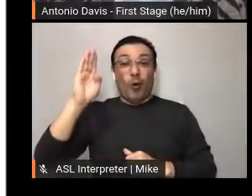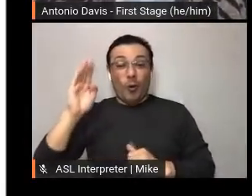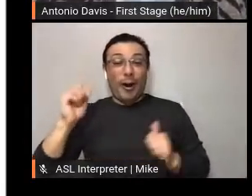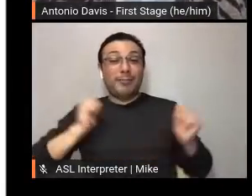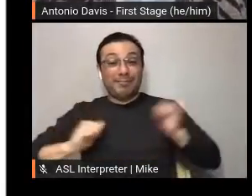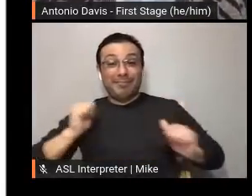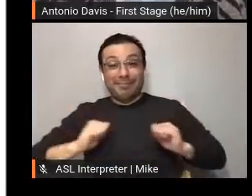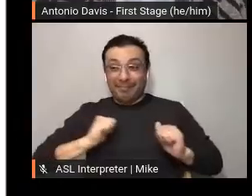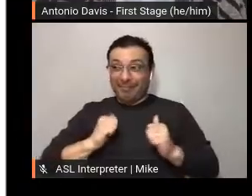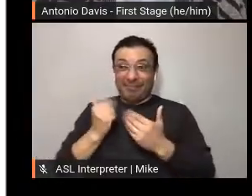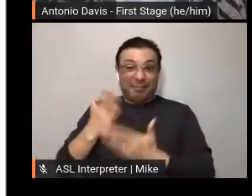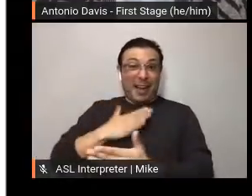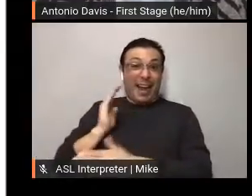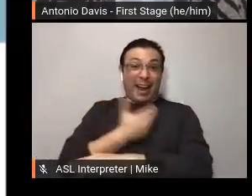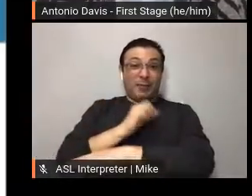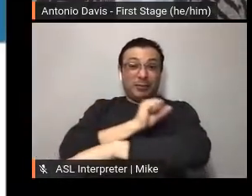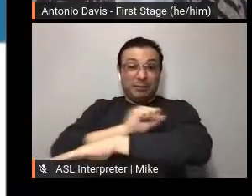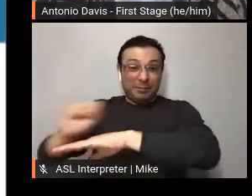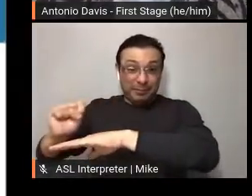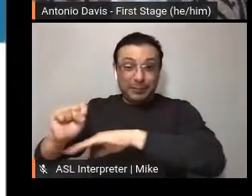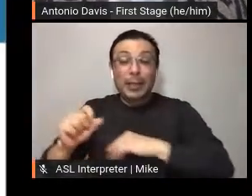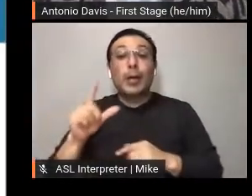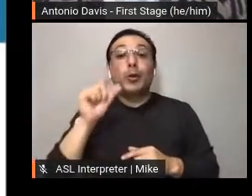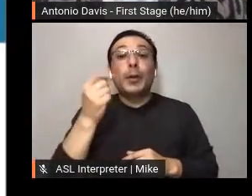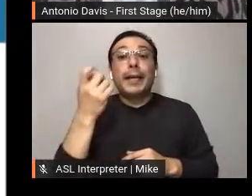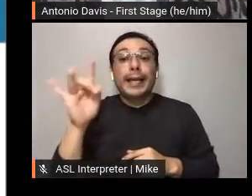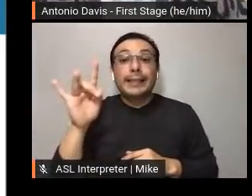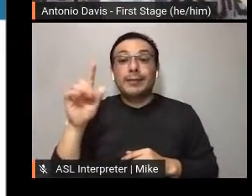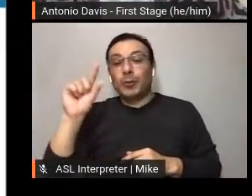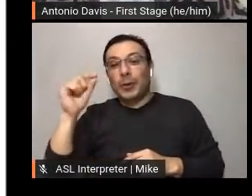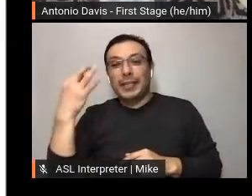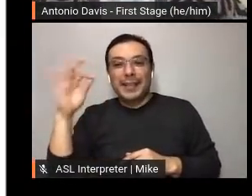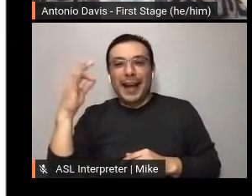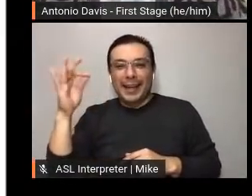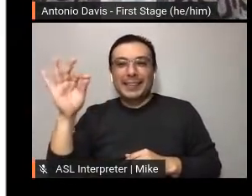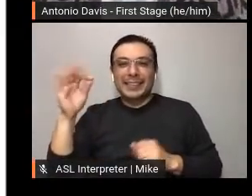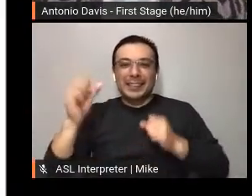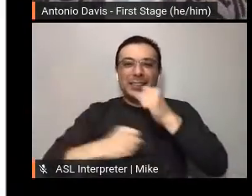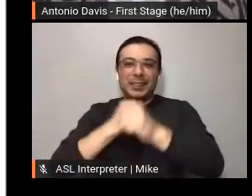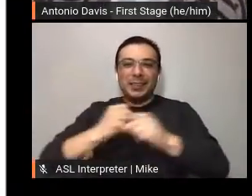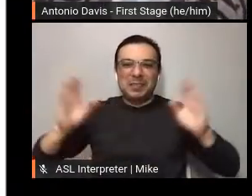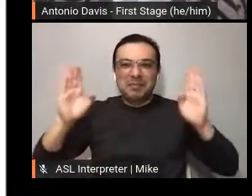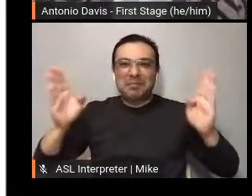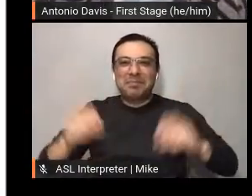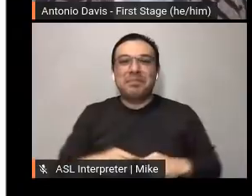in 2018-19 season. Milwaukee is the second U.S. city to be part